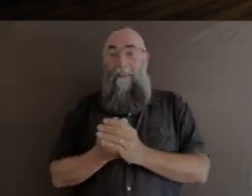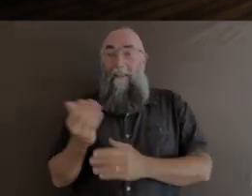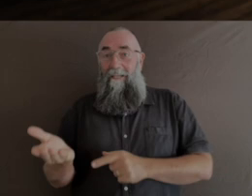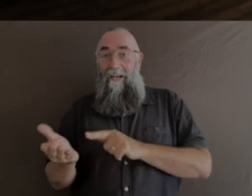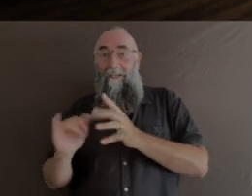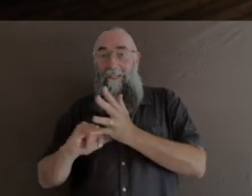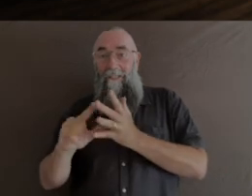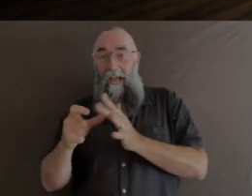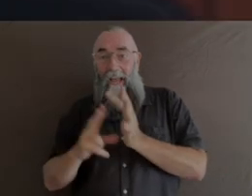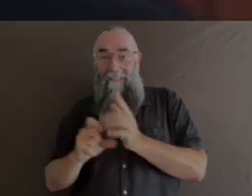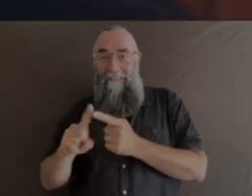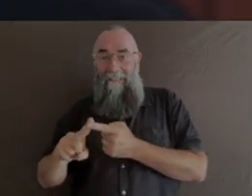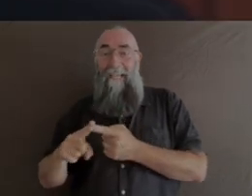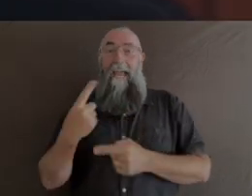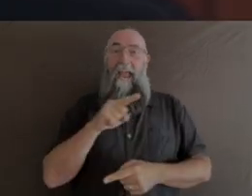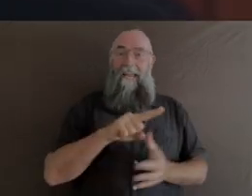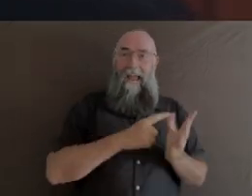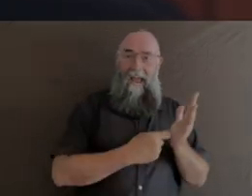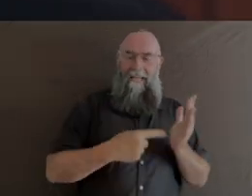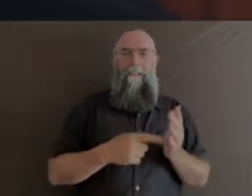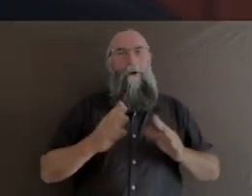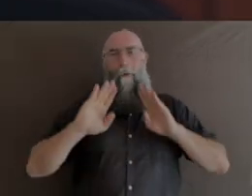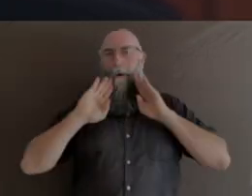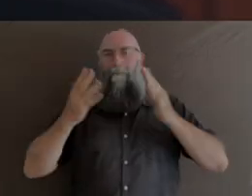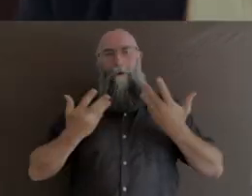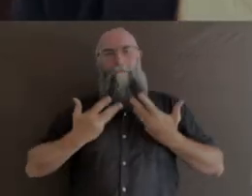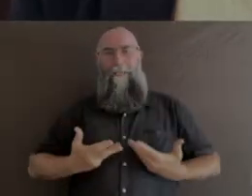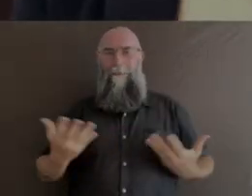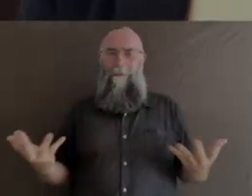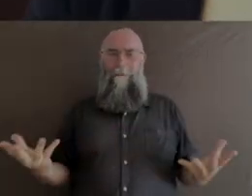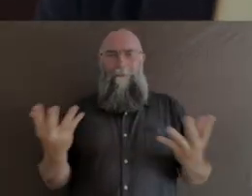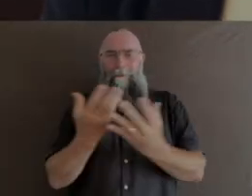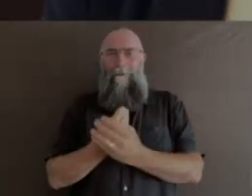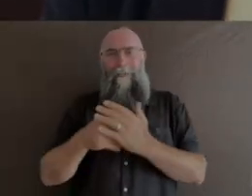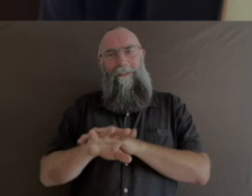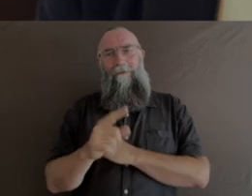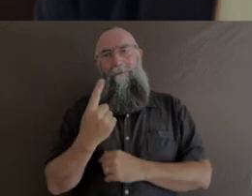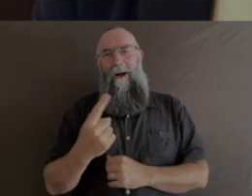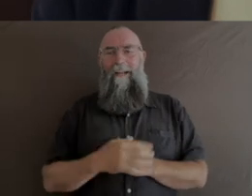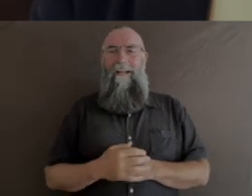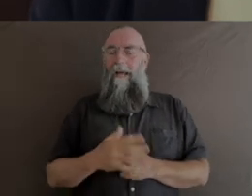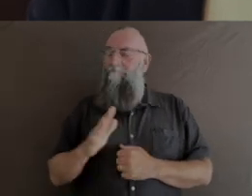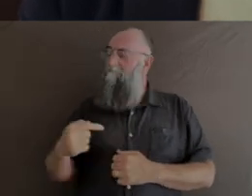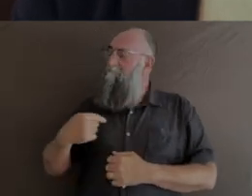wonderful potential collaboration I think. Sue, I think we in the community are really proud